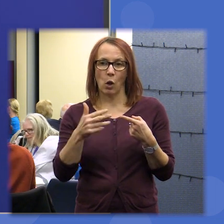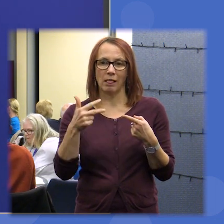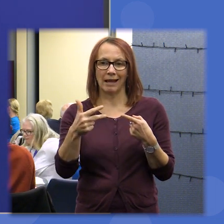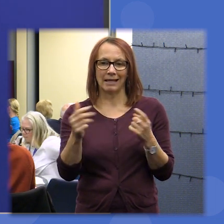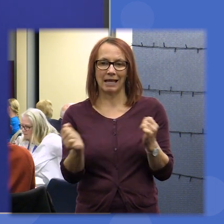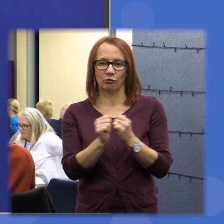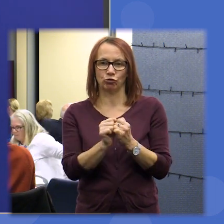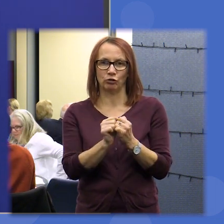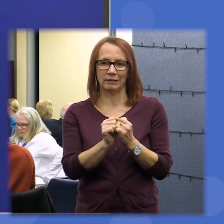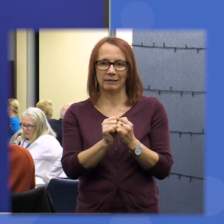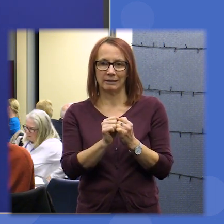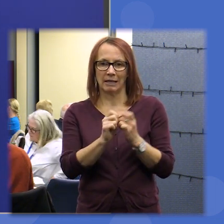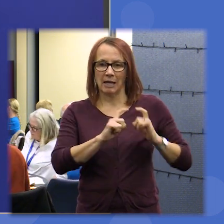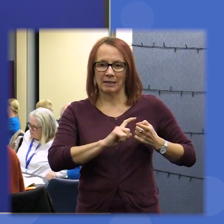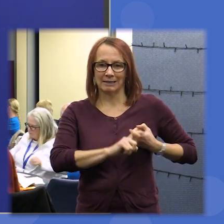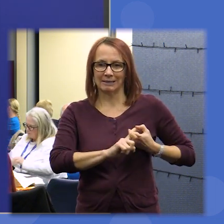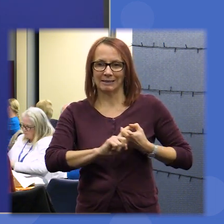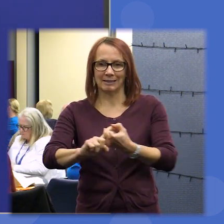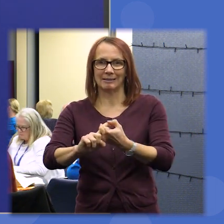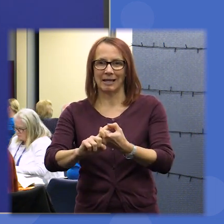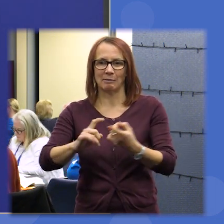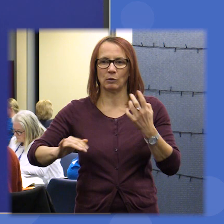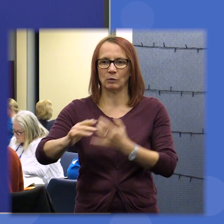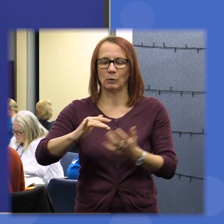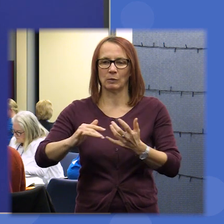sustainable society we rebalance our environmental economic social impact